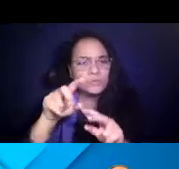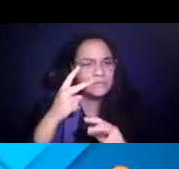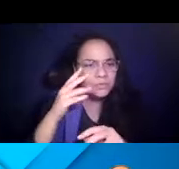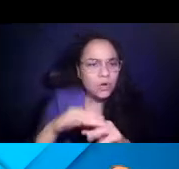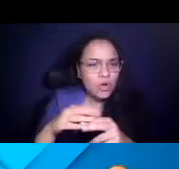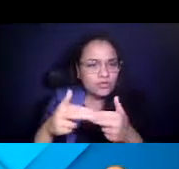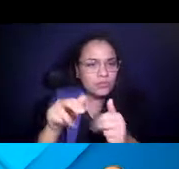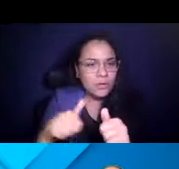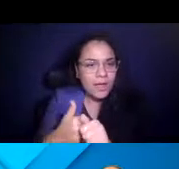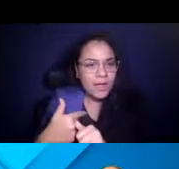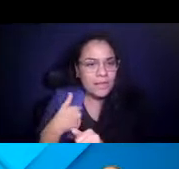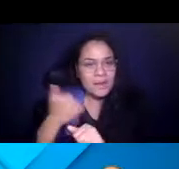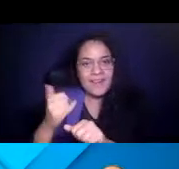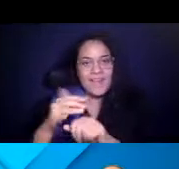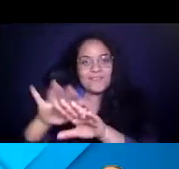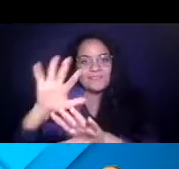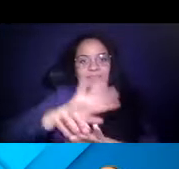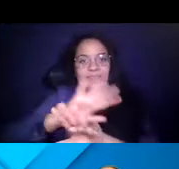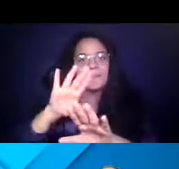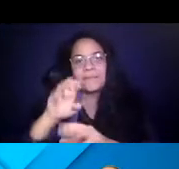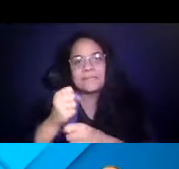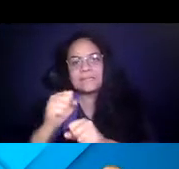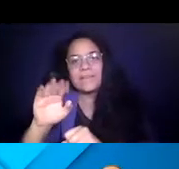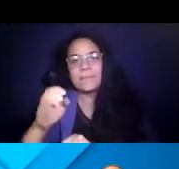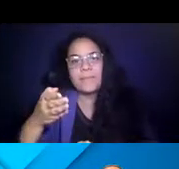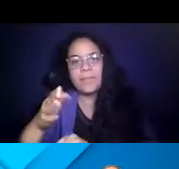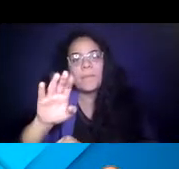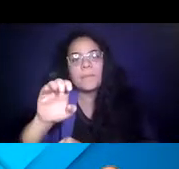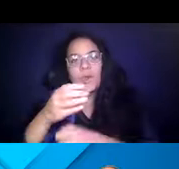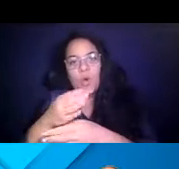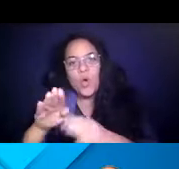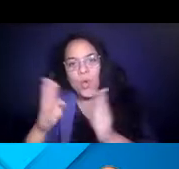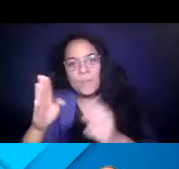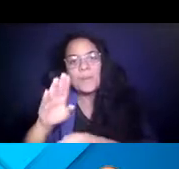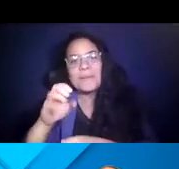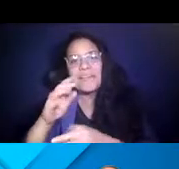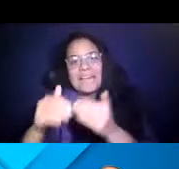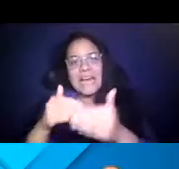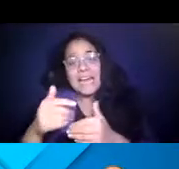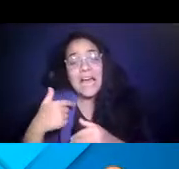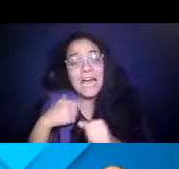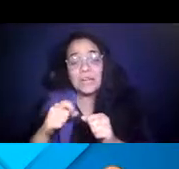14:49:09 Our core values to be safe, to be there, to be open and be kind. 14:49:11 And I could talk extensively on that.